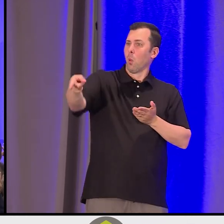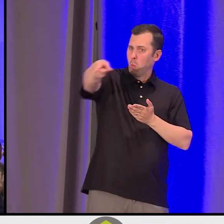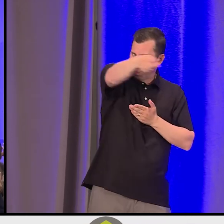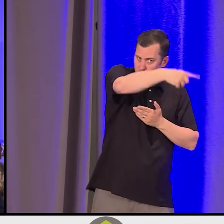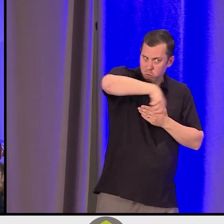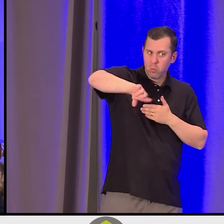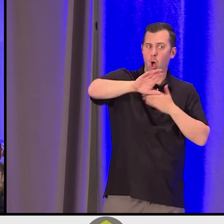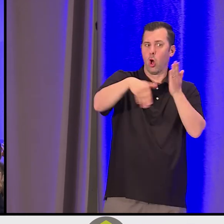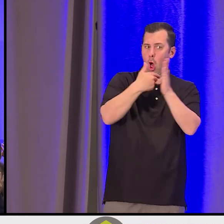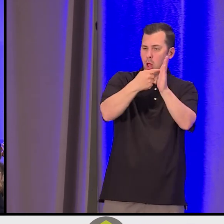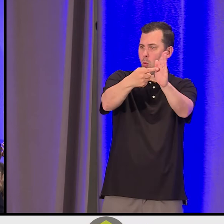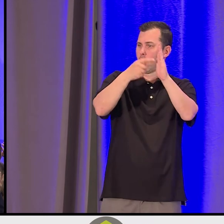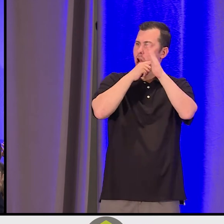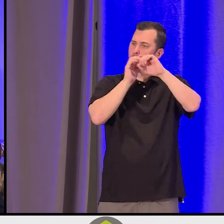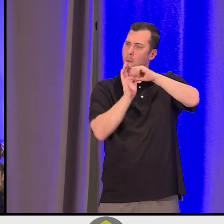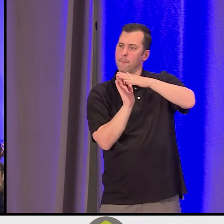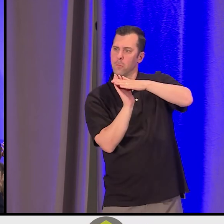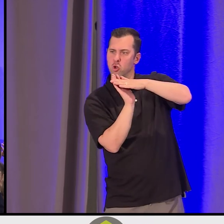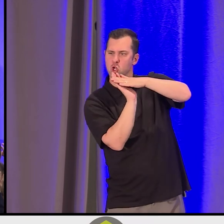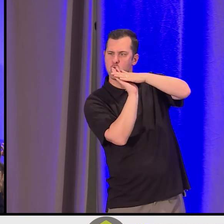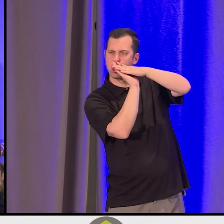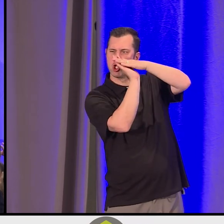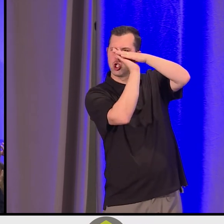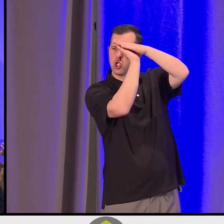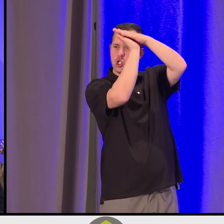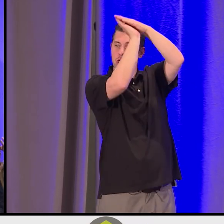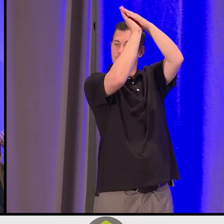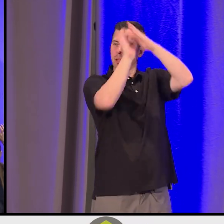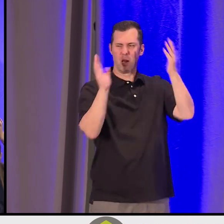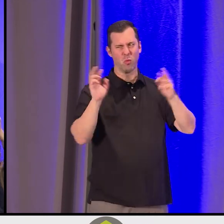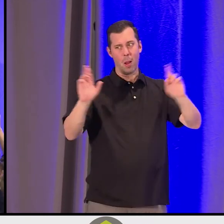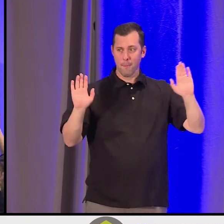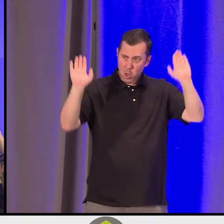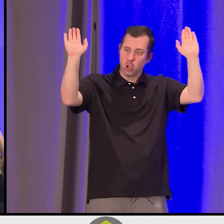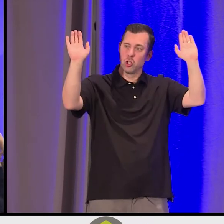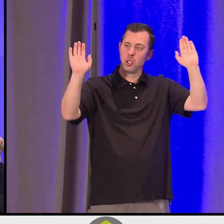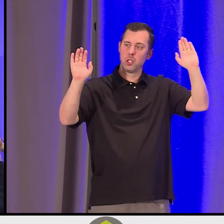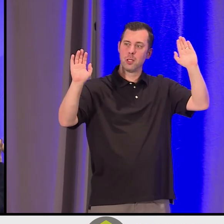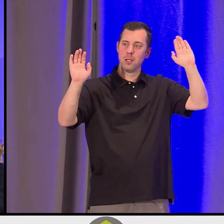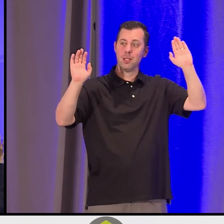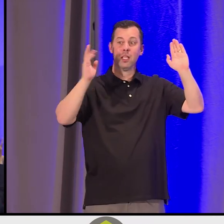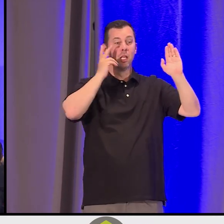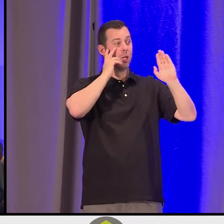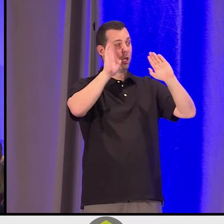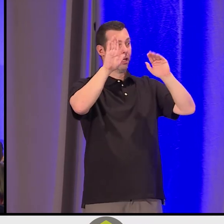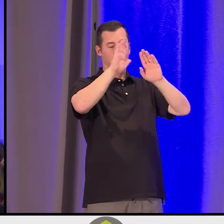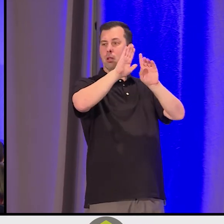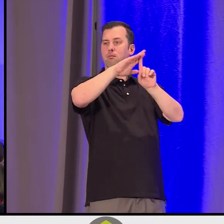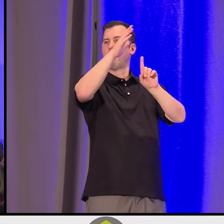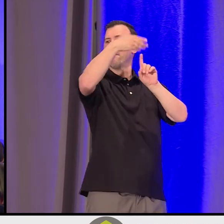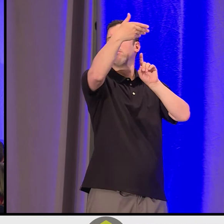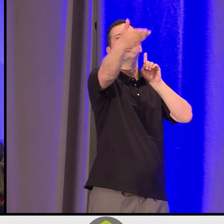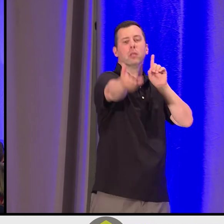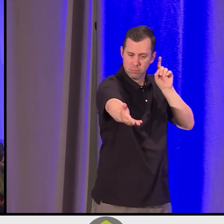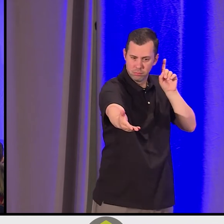But if we work together and push, just give it one big push now. And there it goes. That's the start right there.